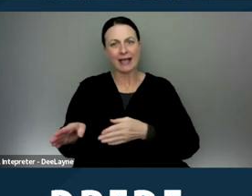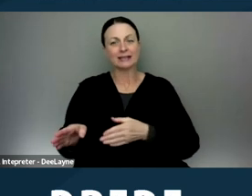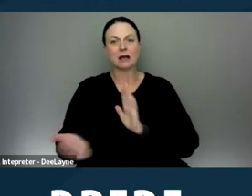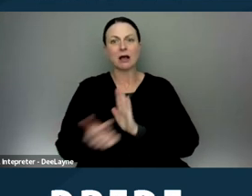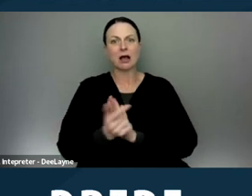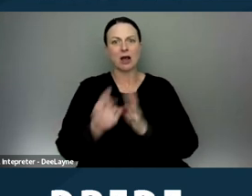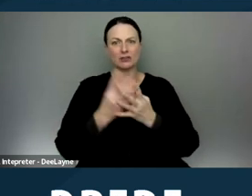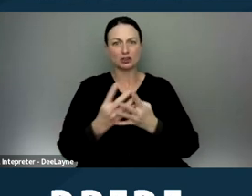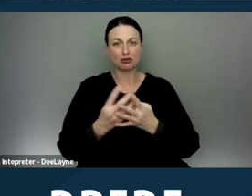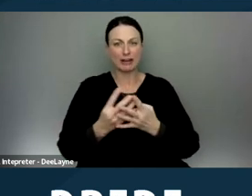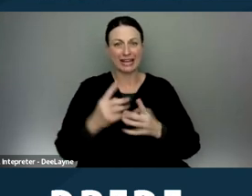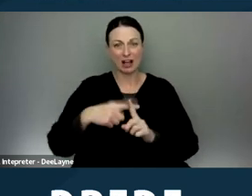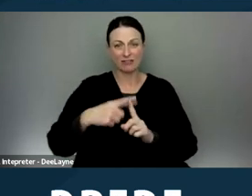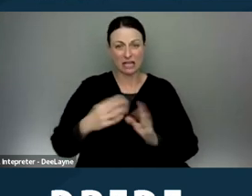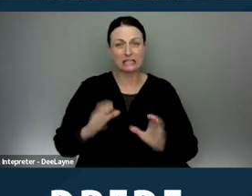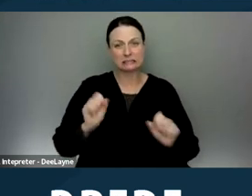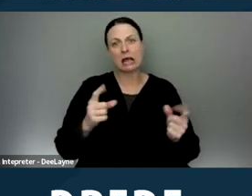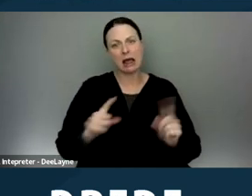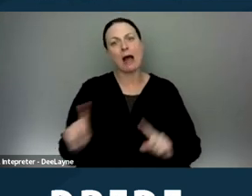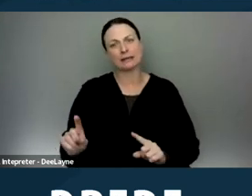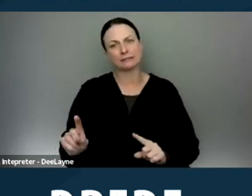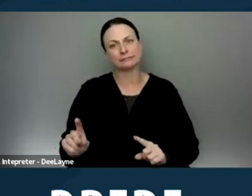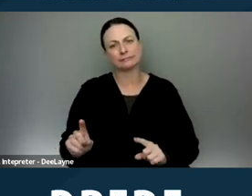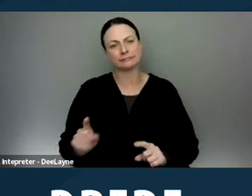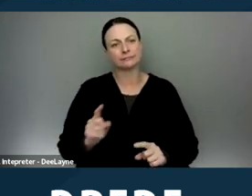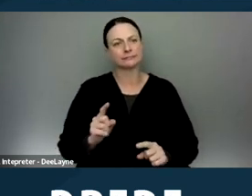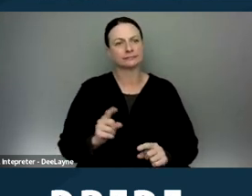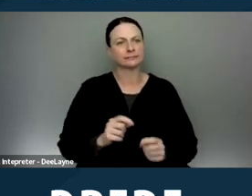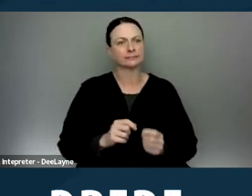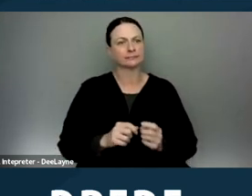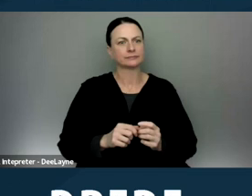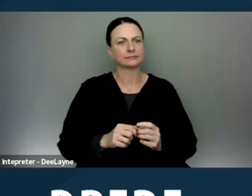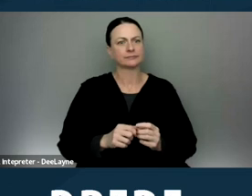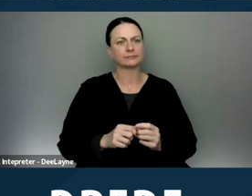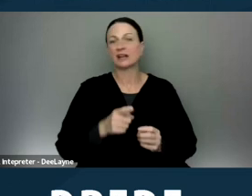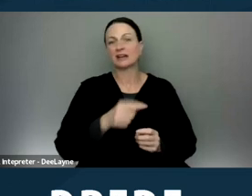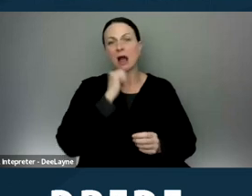of tenants can take place. Some of the ways in which it takes place. This isn't just for Section Eight